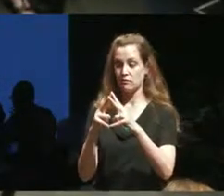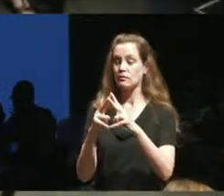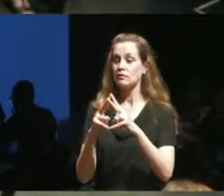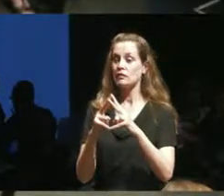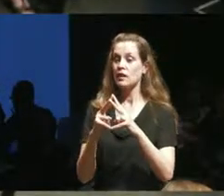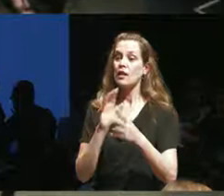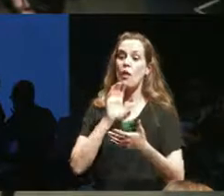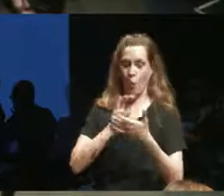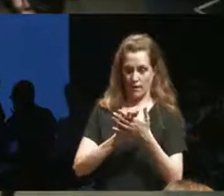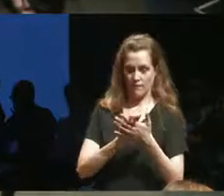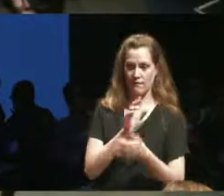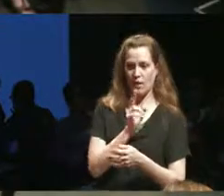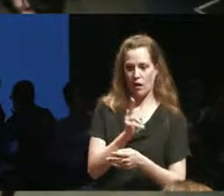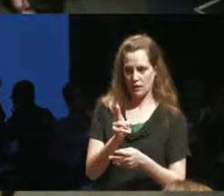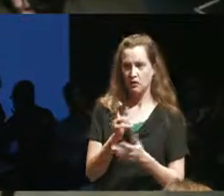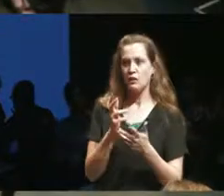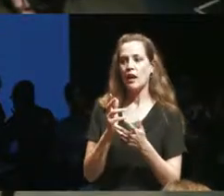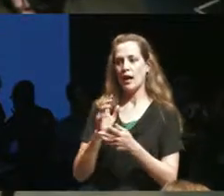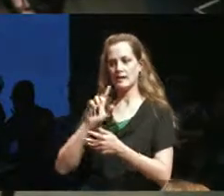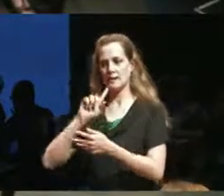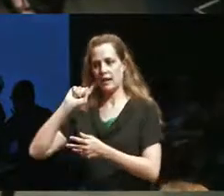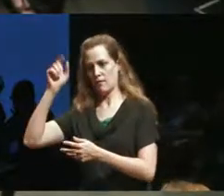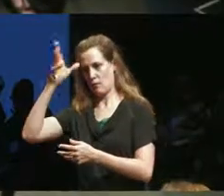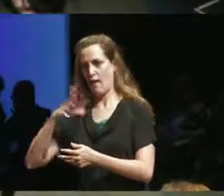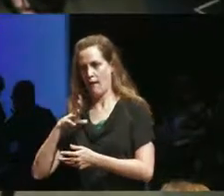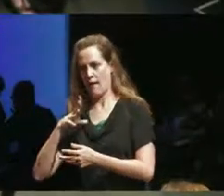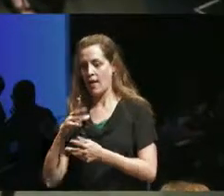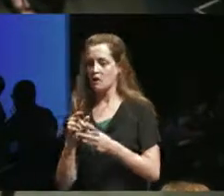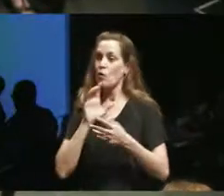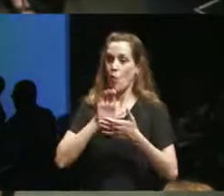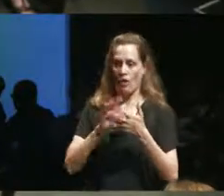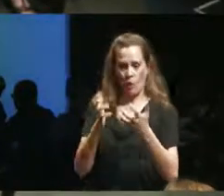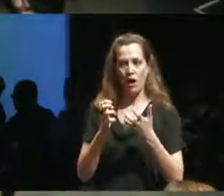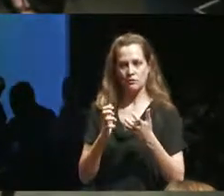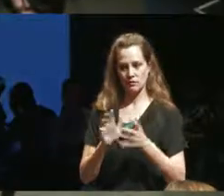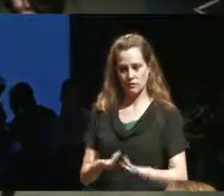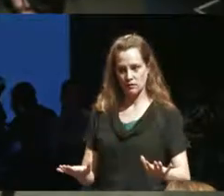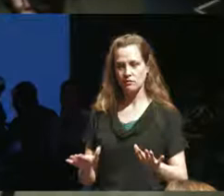Miranda she wants to have a trial and a bounch her husband wants to have a child